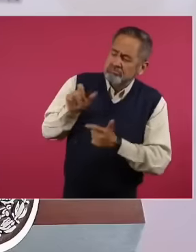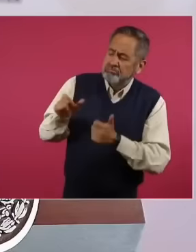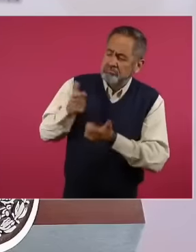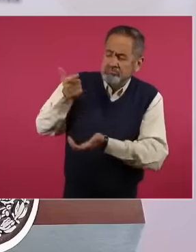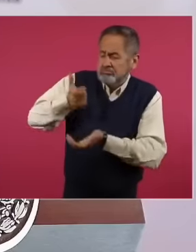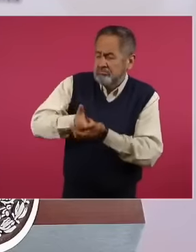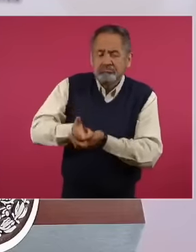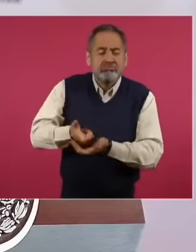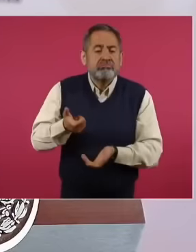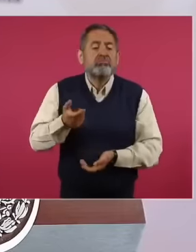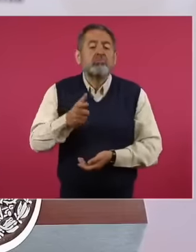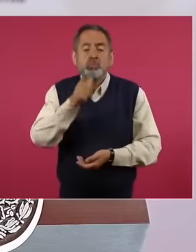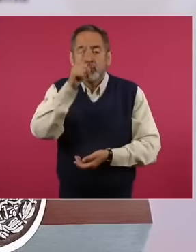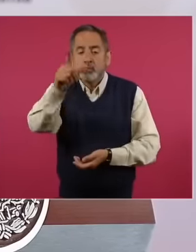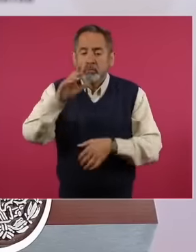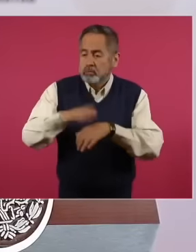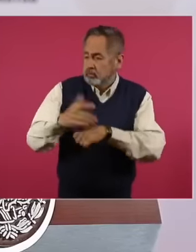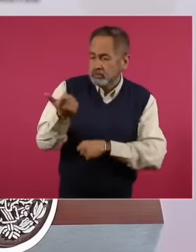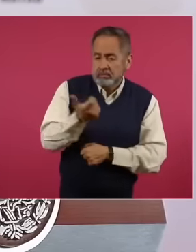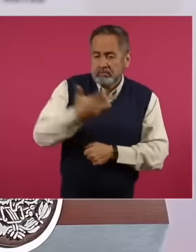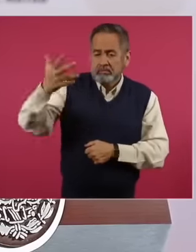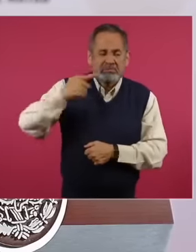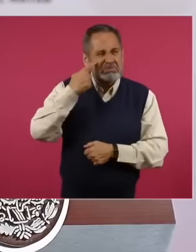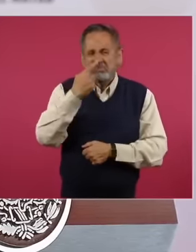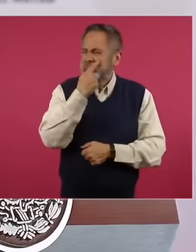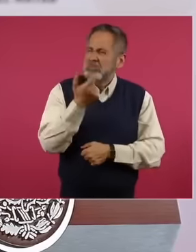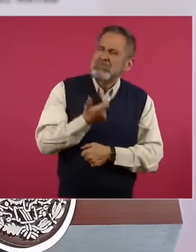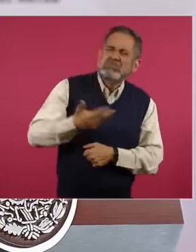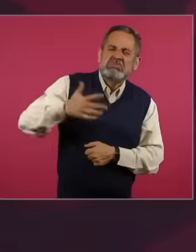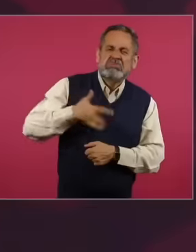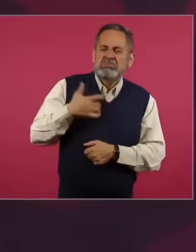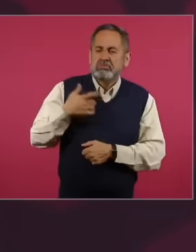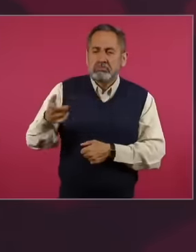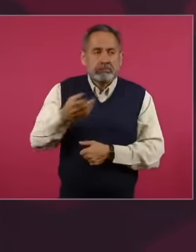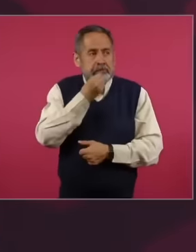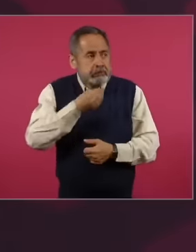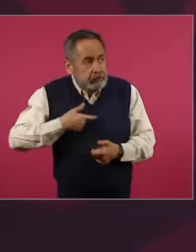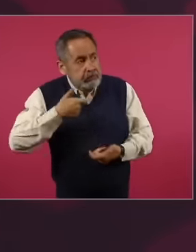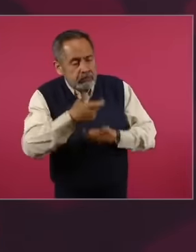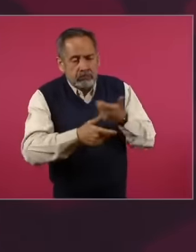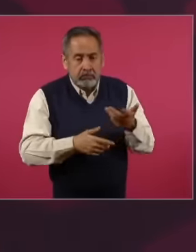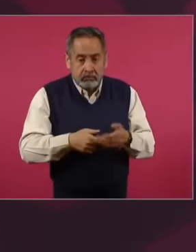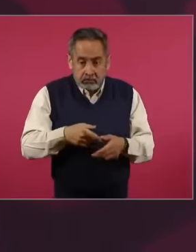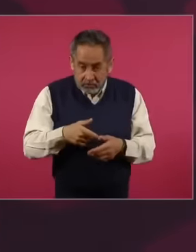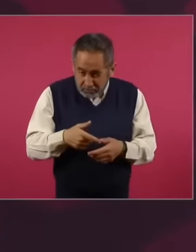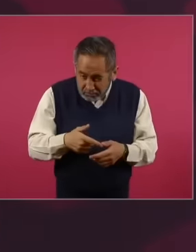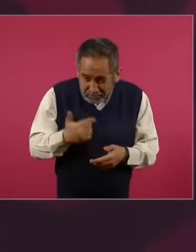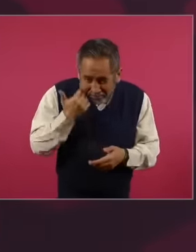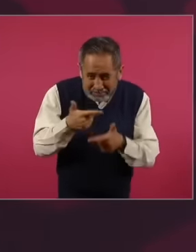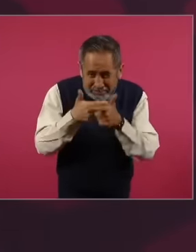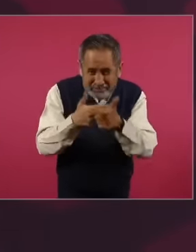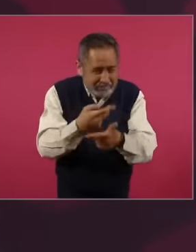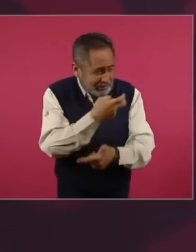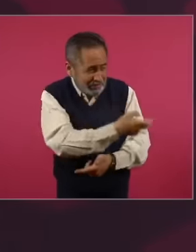they want, that is what they want to continue maintaining, continuing with the